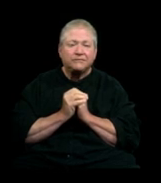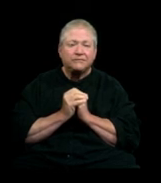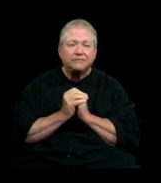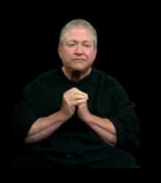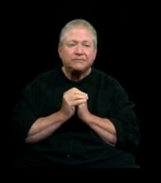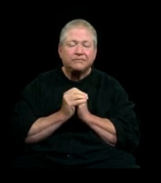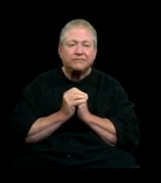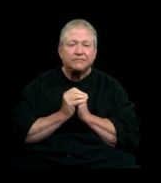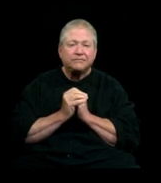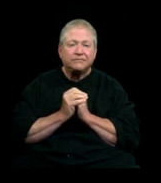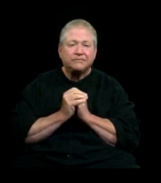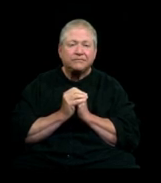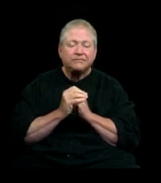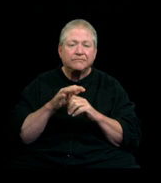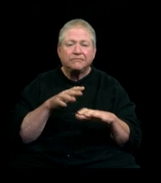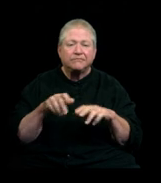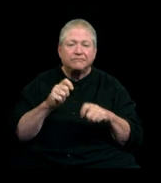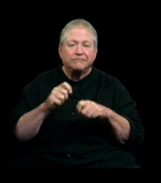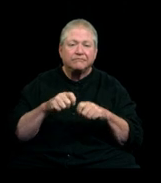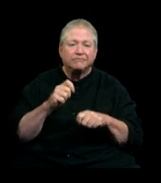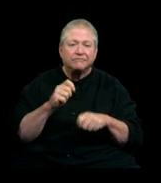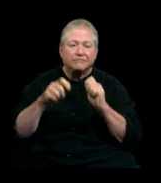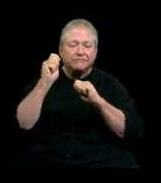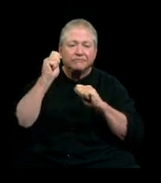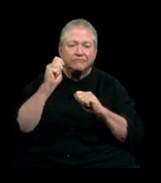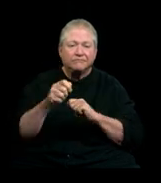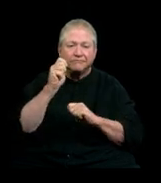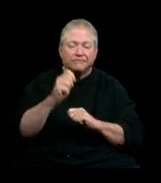[CURTAIN OPENS] [DRUMROLL] [CYMBAL]